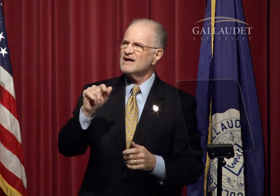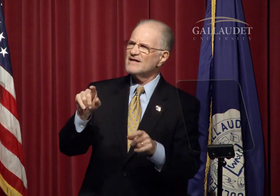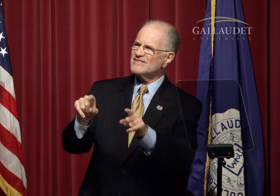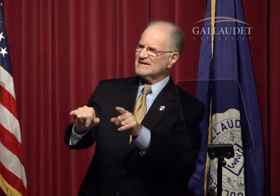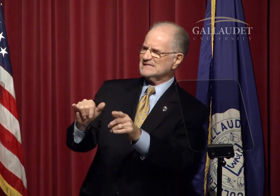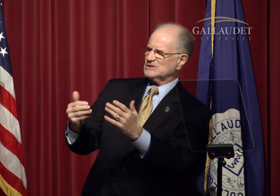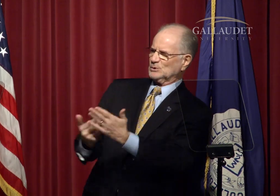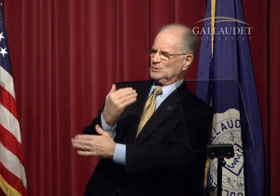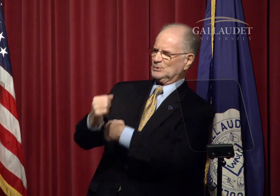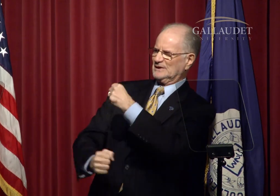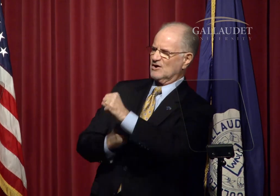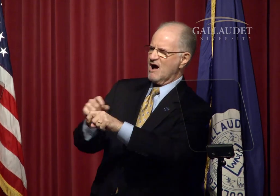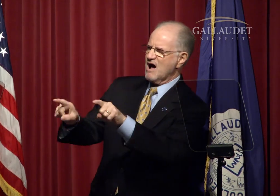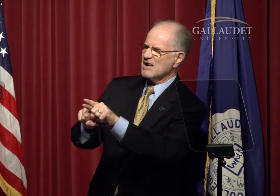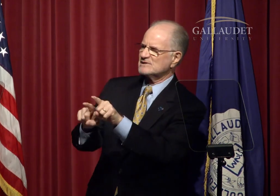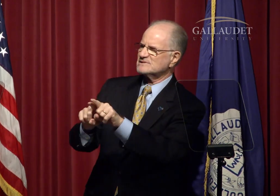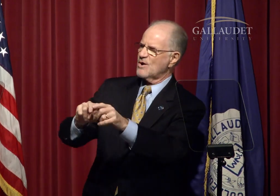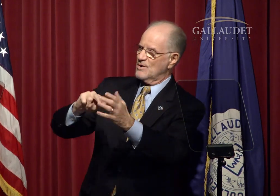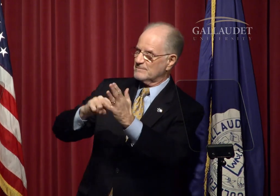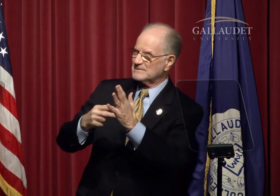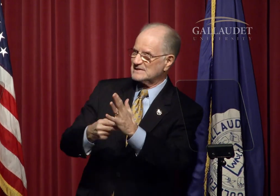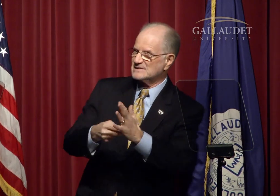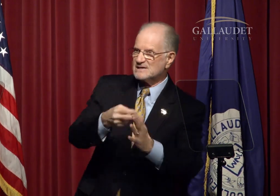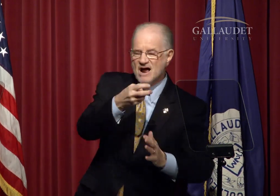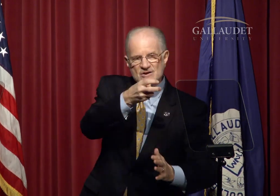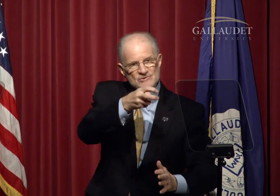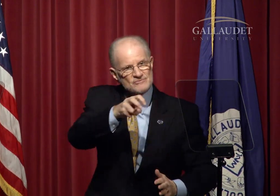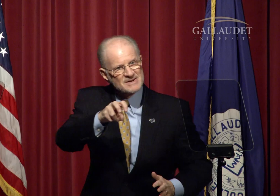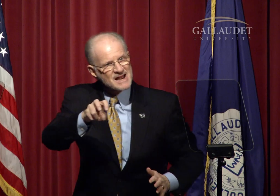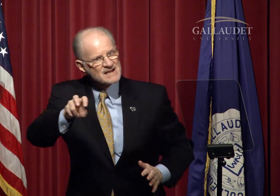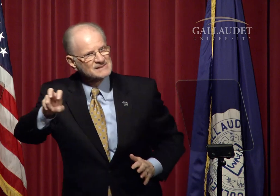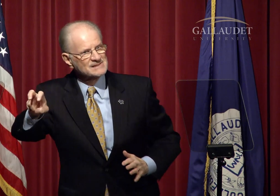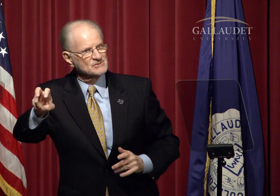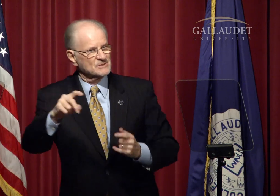This New Year also means a transition